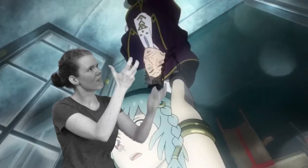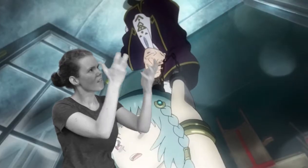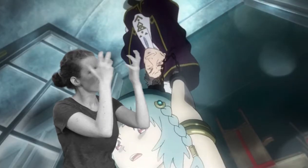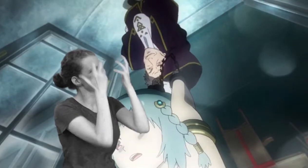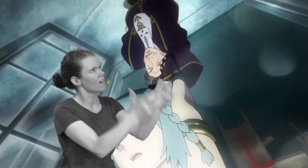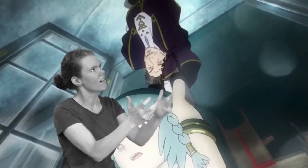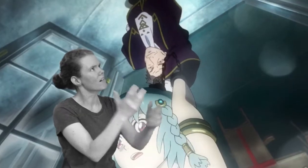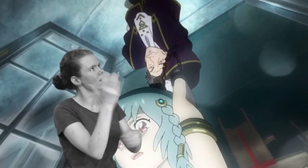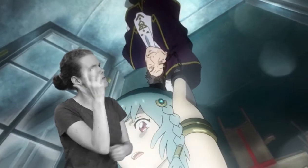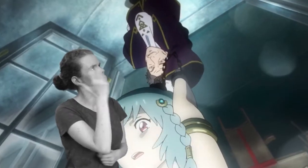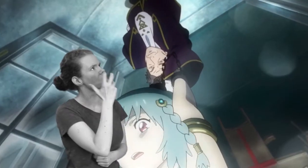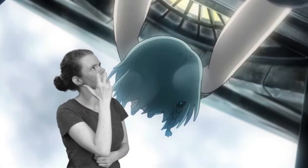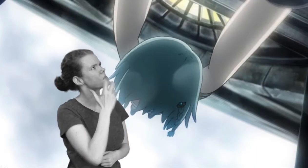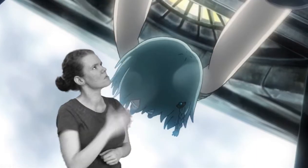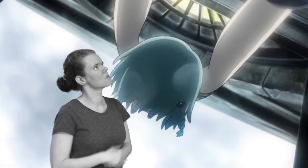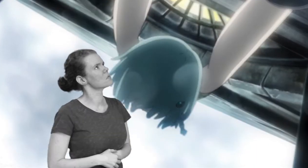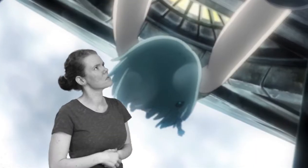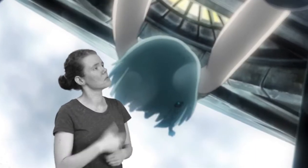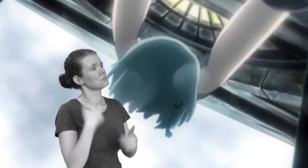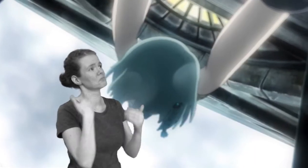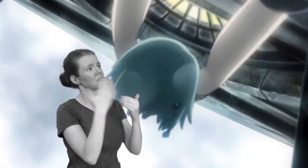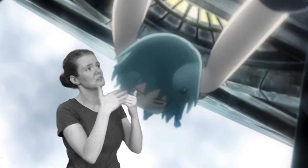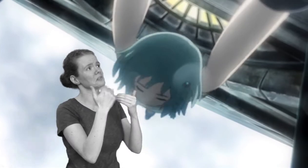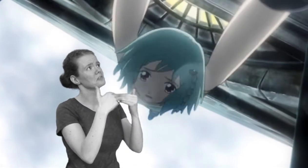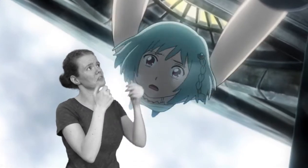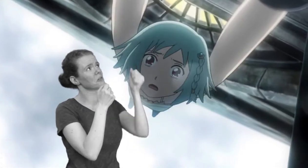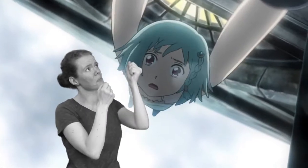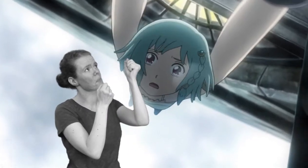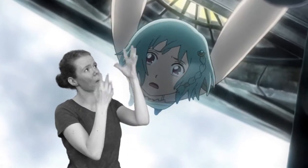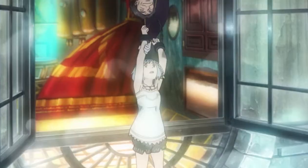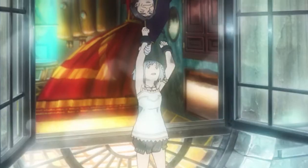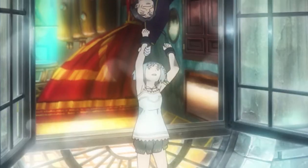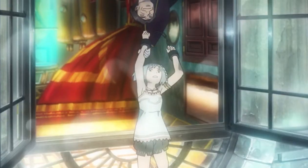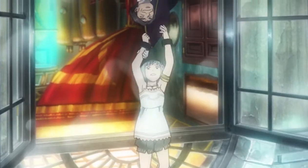You're very heavy. I could easily drop you.